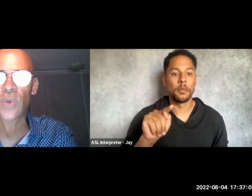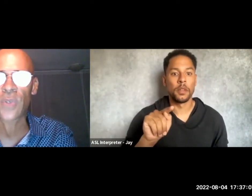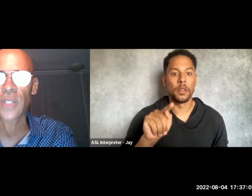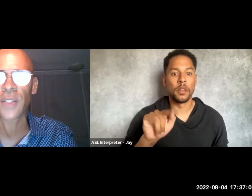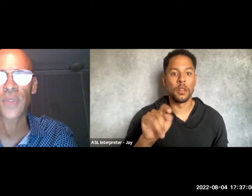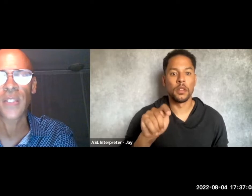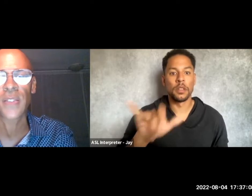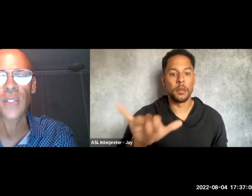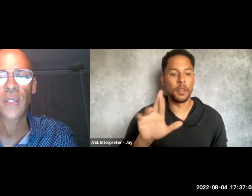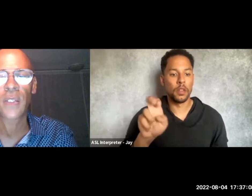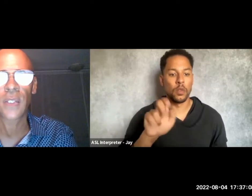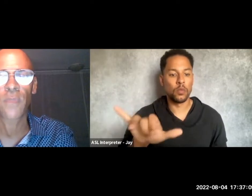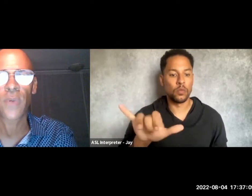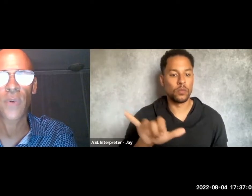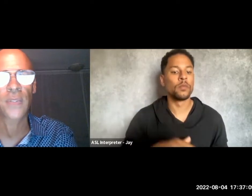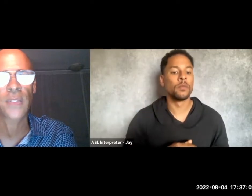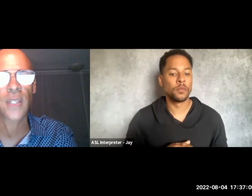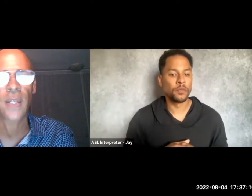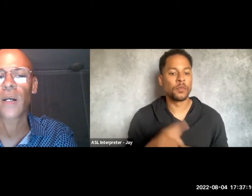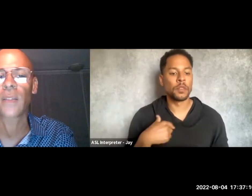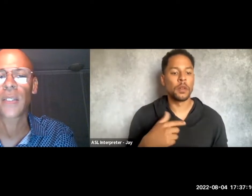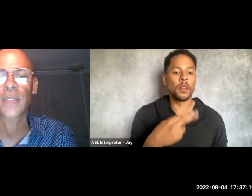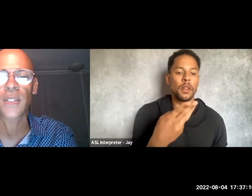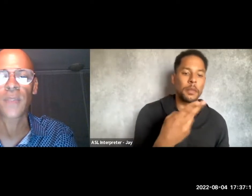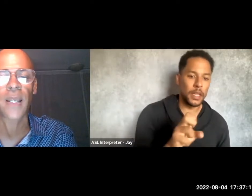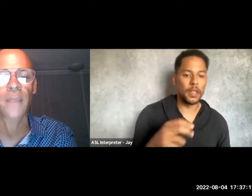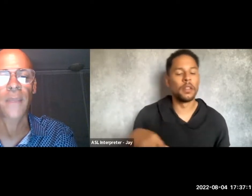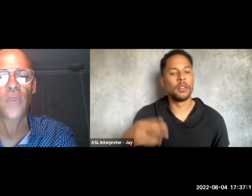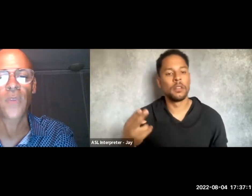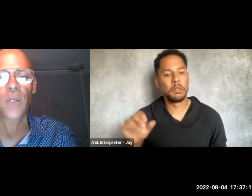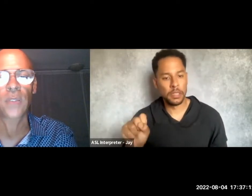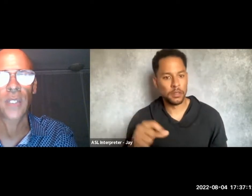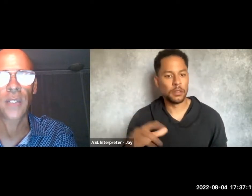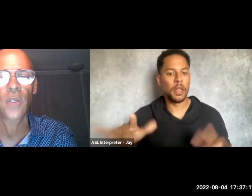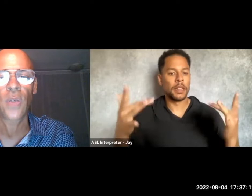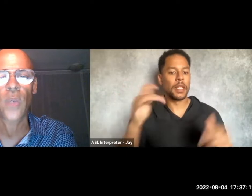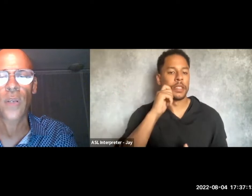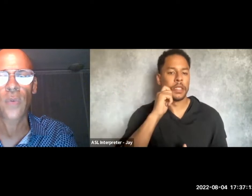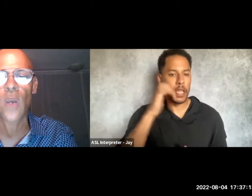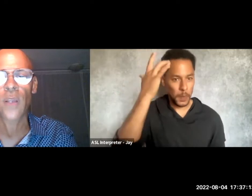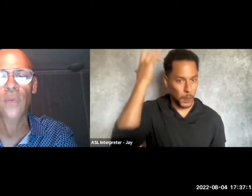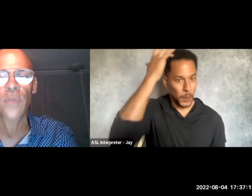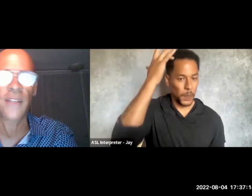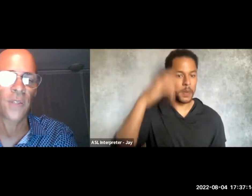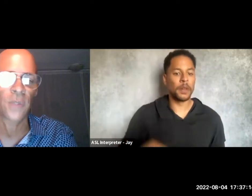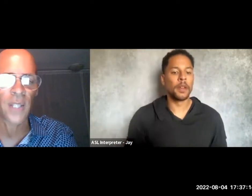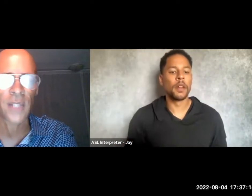I use his/he pronouns and I'm a light-skinned Black man with a bald head wearing wire-rimmed aviator glasses,